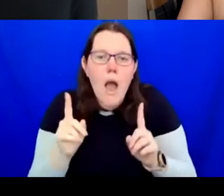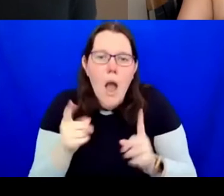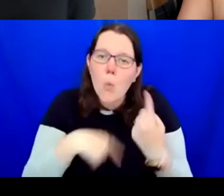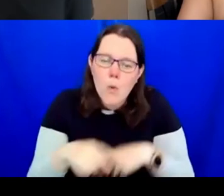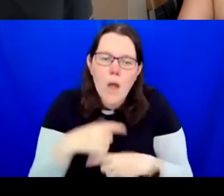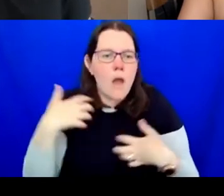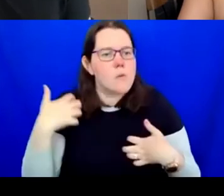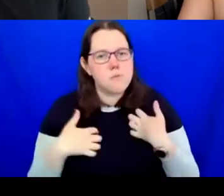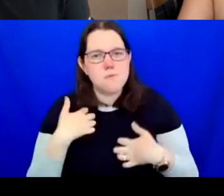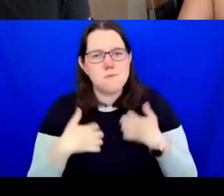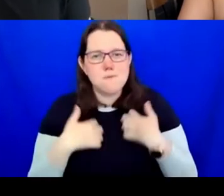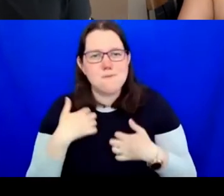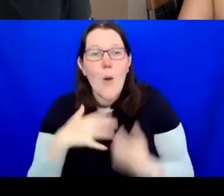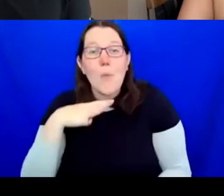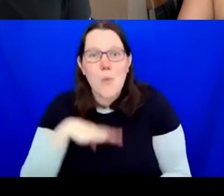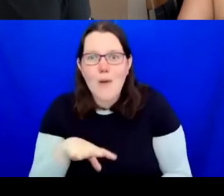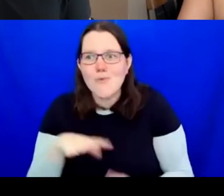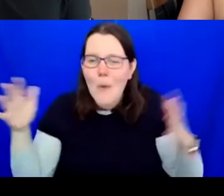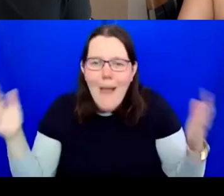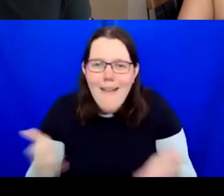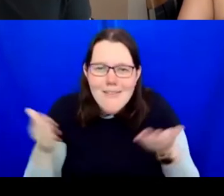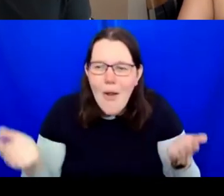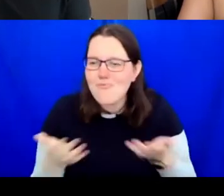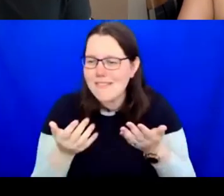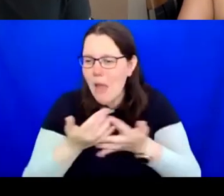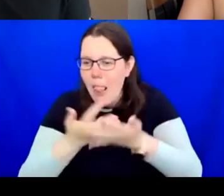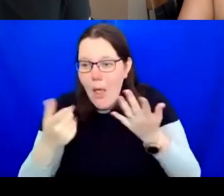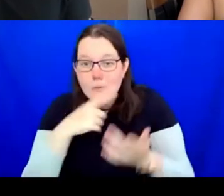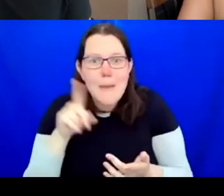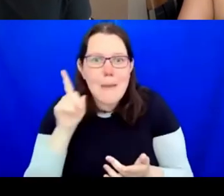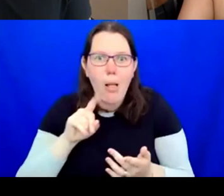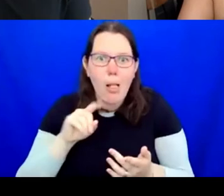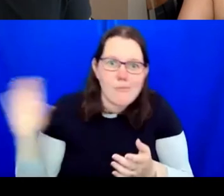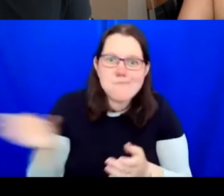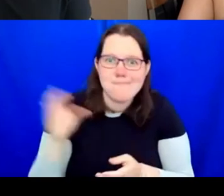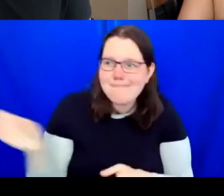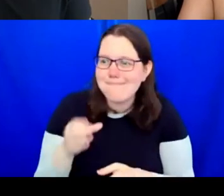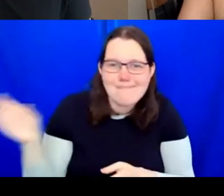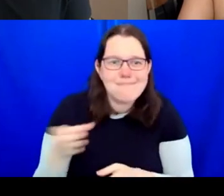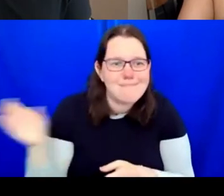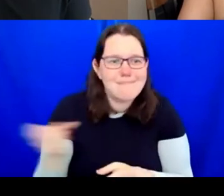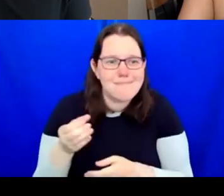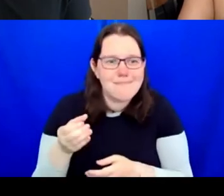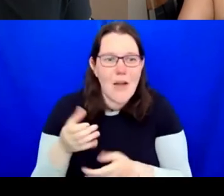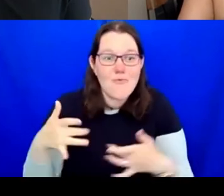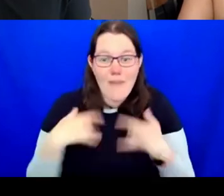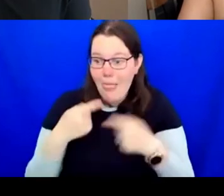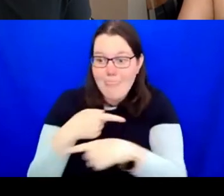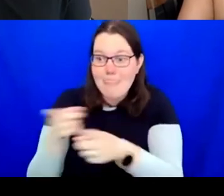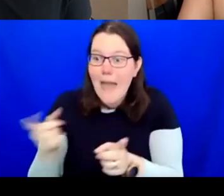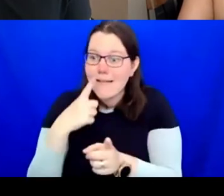do want to encourage as many people as possible to feel that they can talk to us or they can